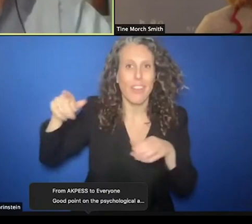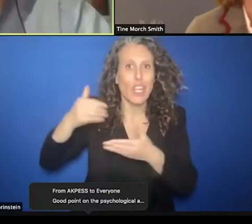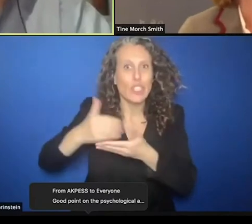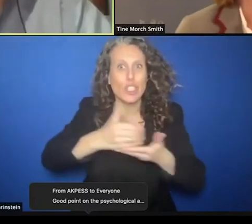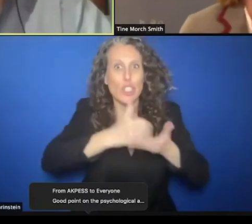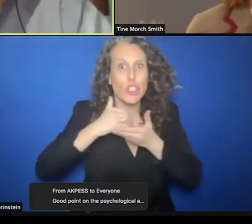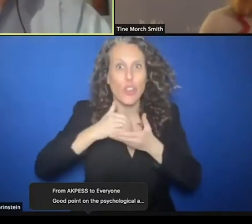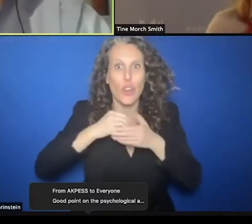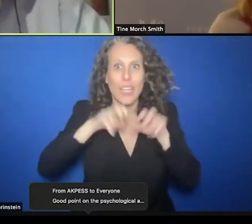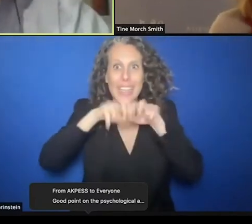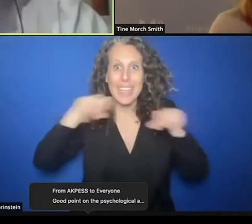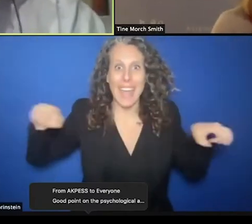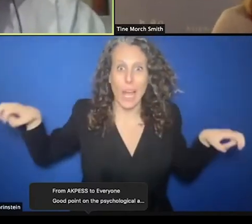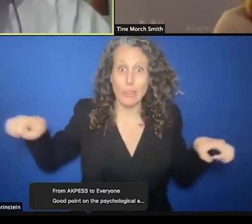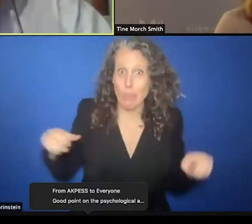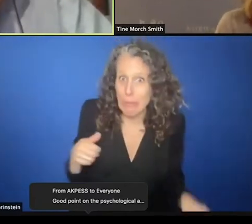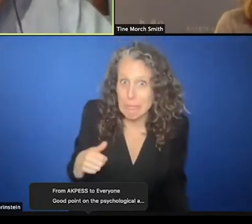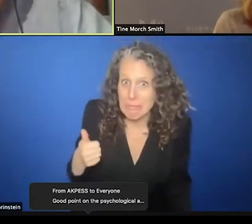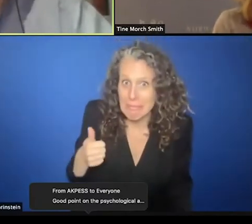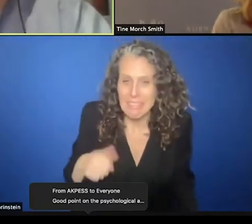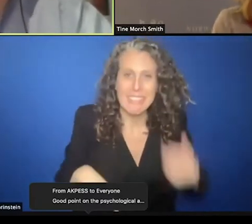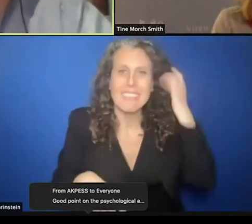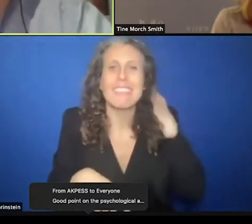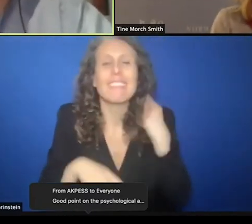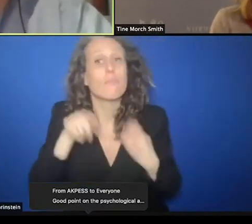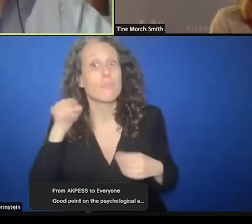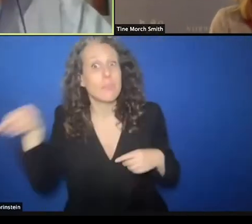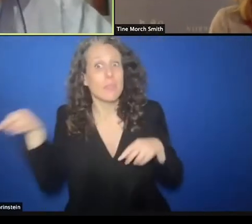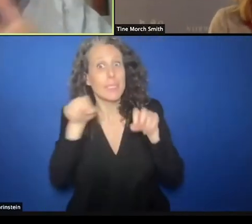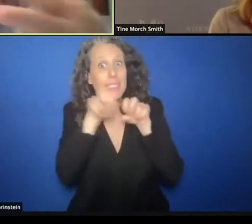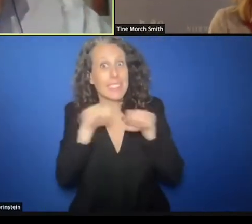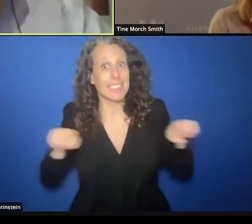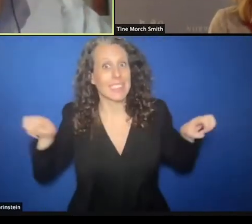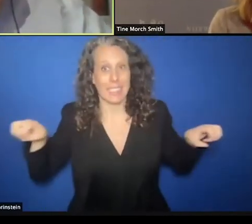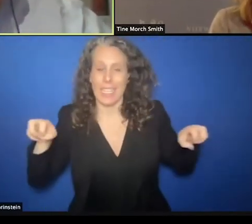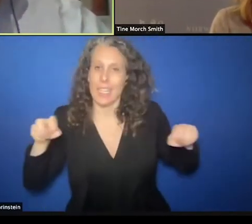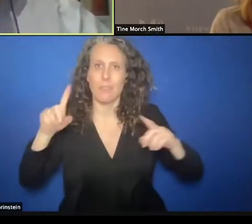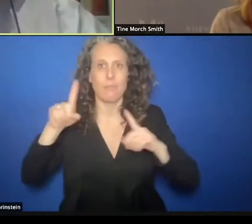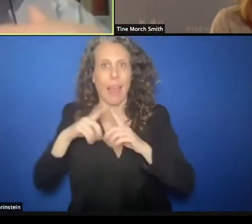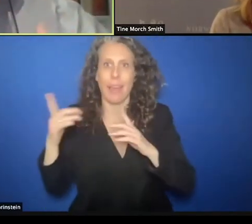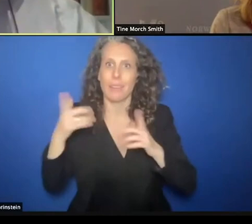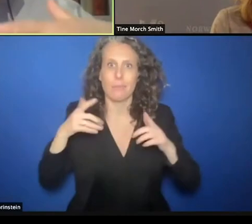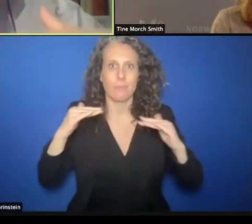luck with that one. But with the seat at the top table come responsibilities and we